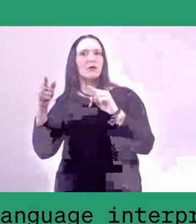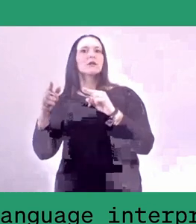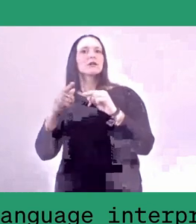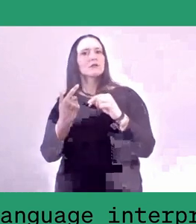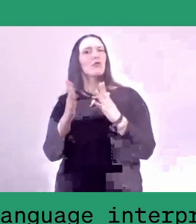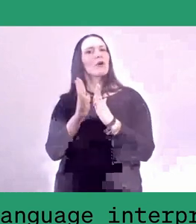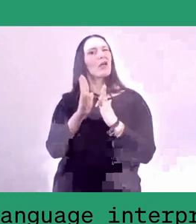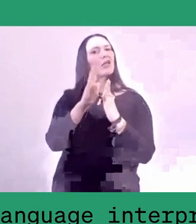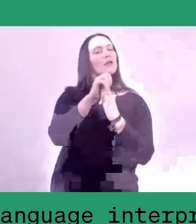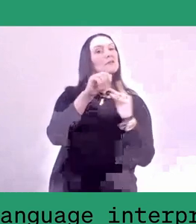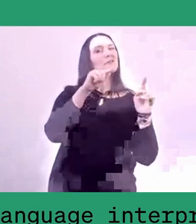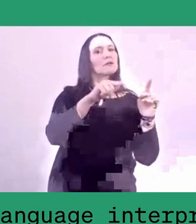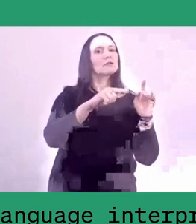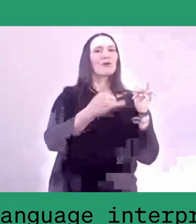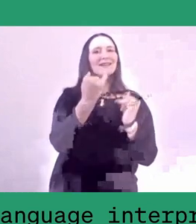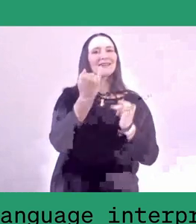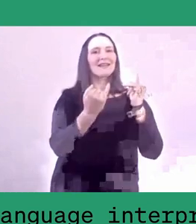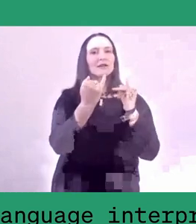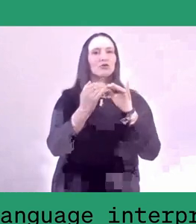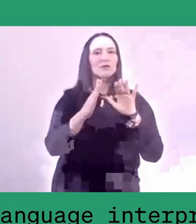seems to have devastating impacts as well,